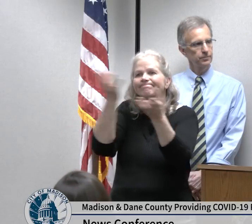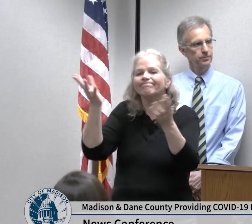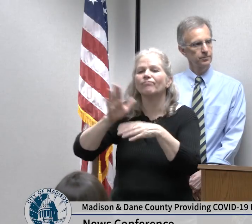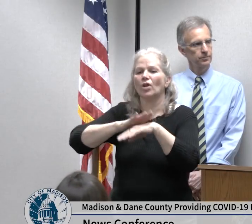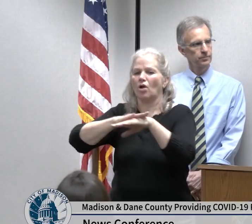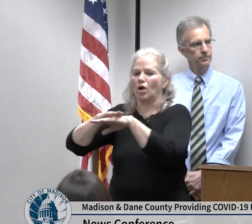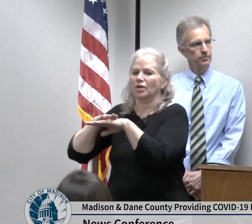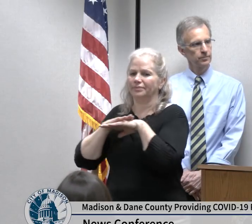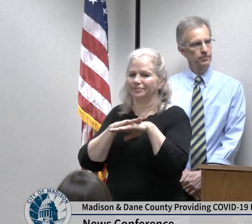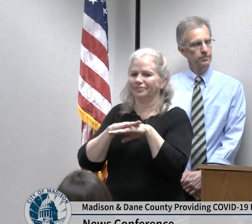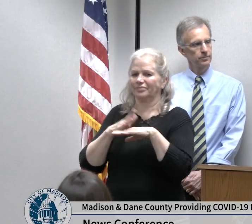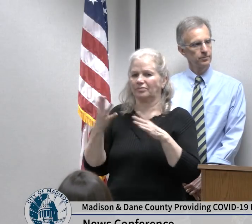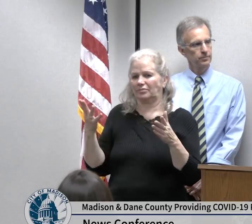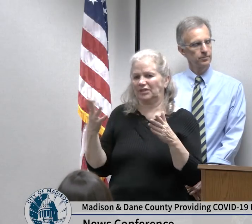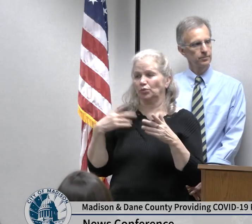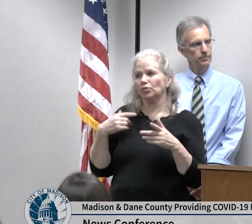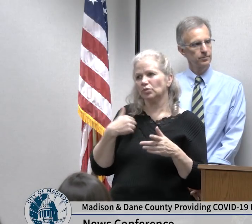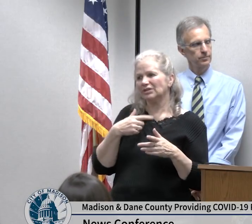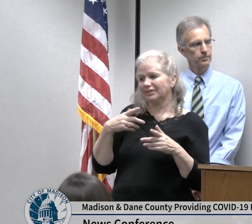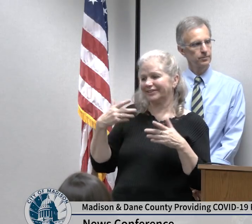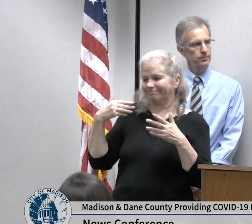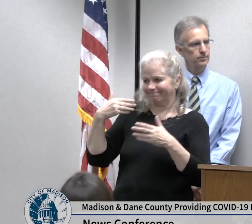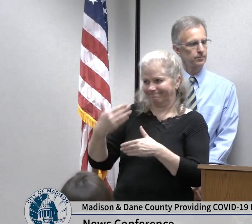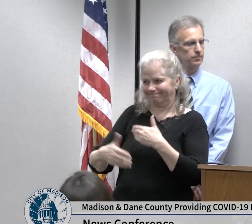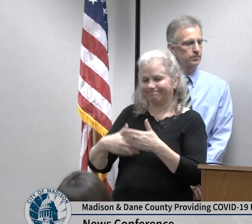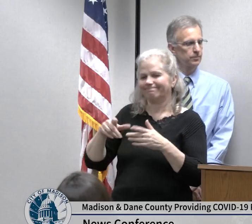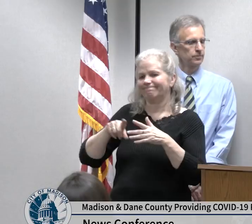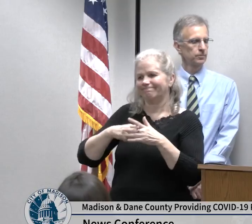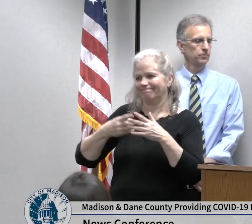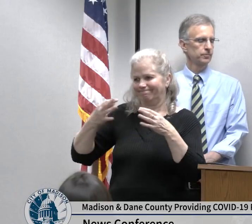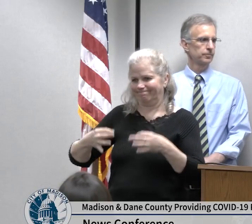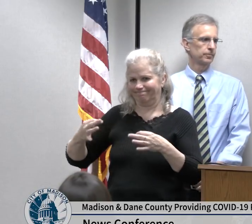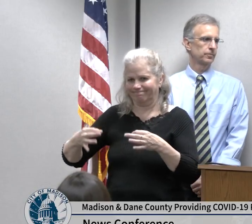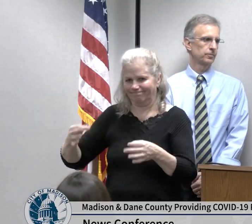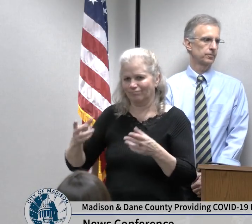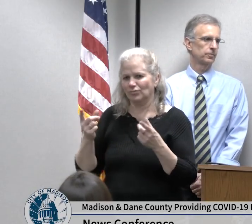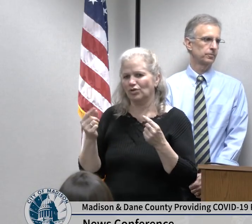decisions now we are working with all of the school districts to provide them